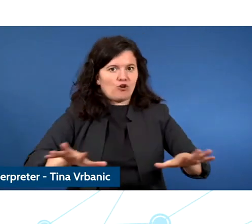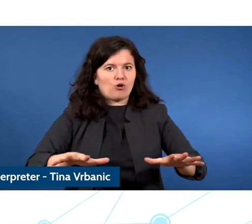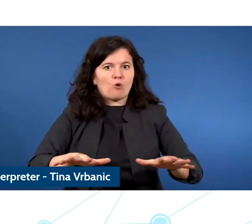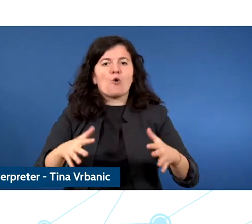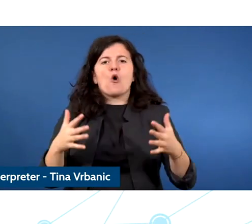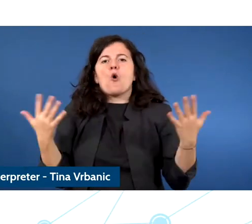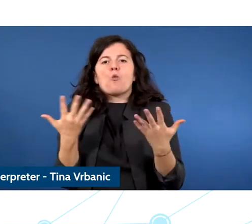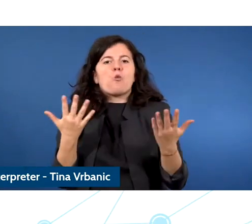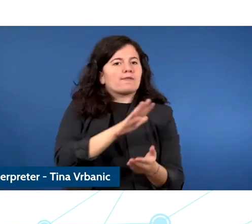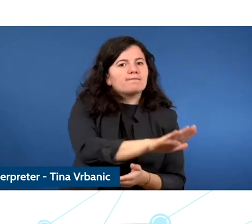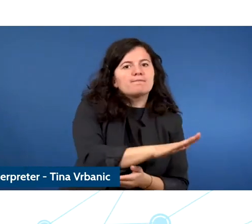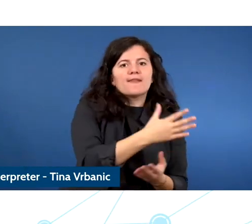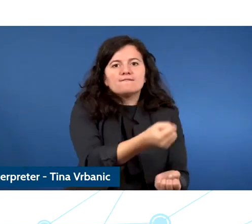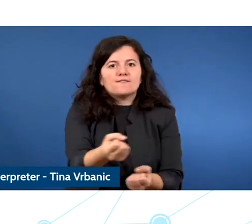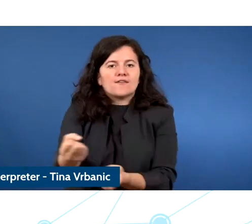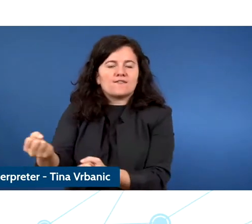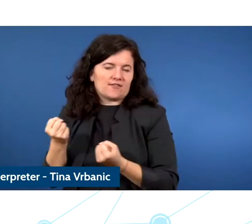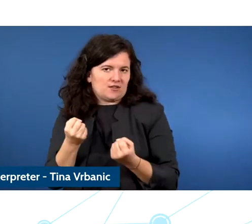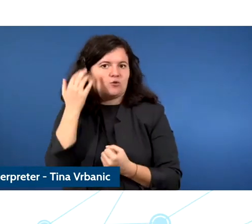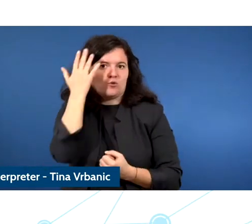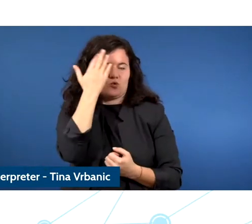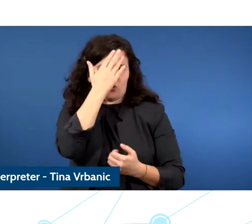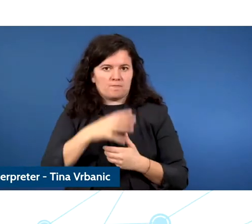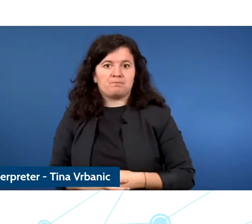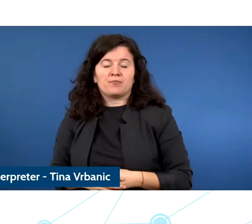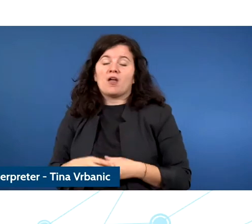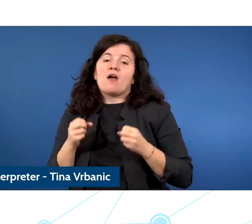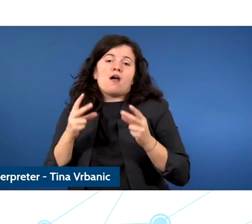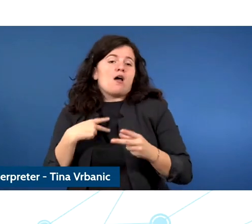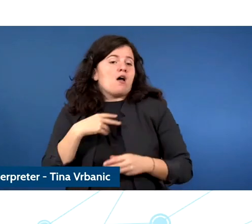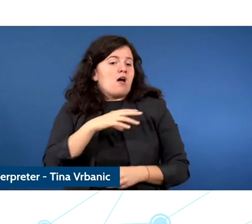gaps in legislation at national level, provision of rights such as